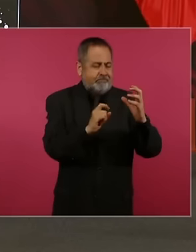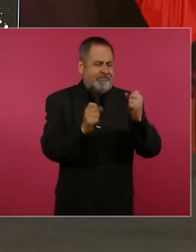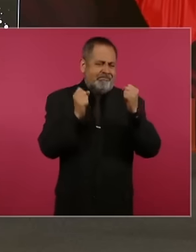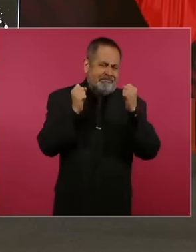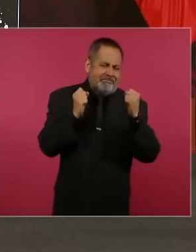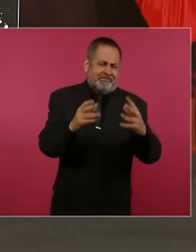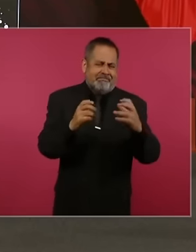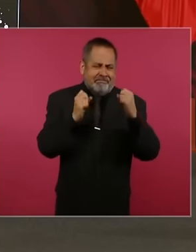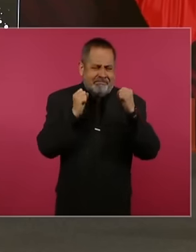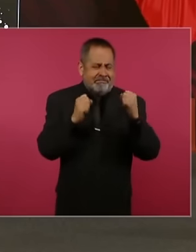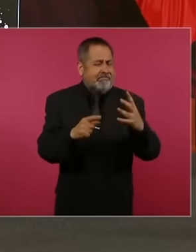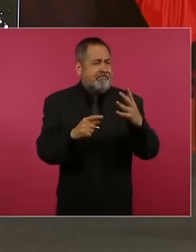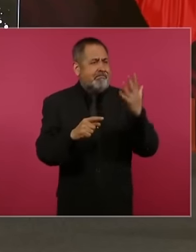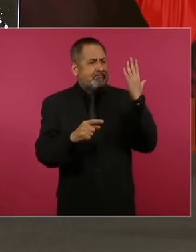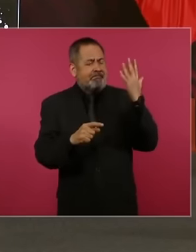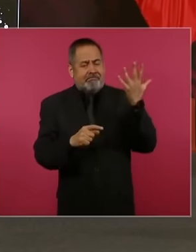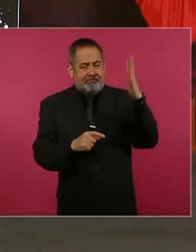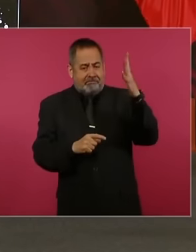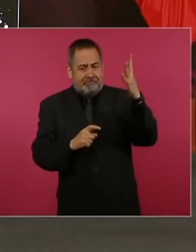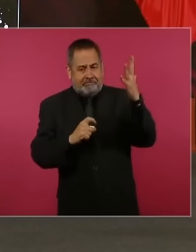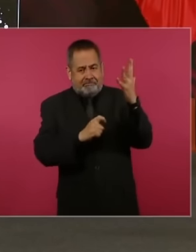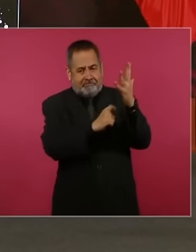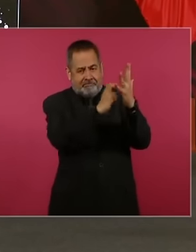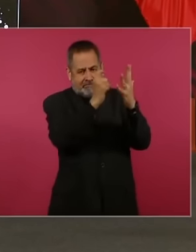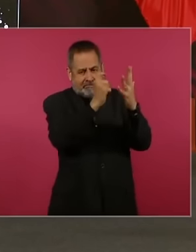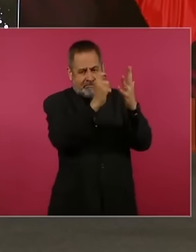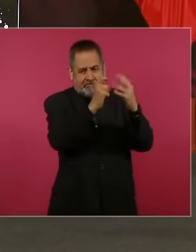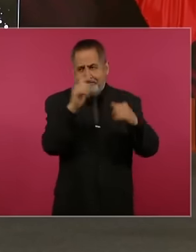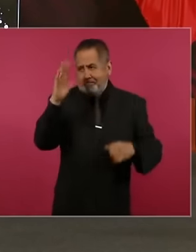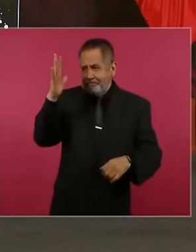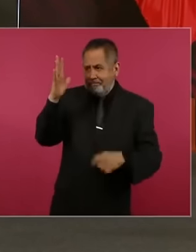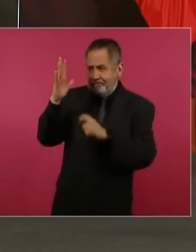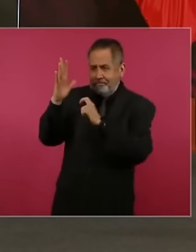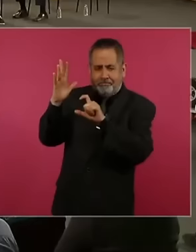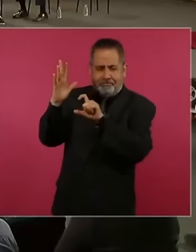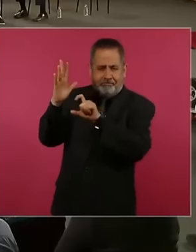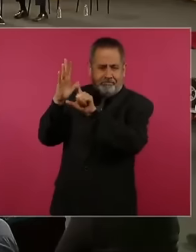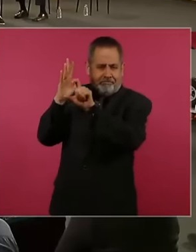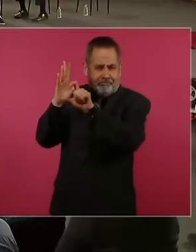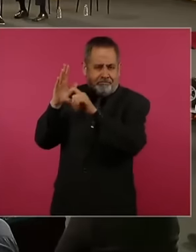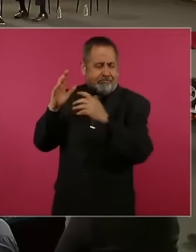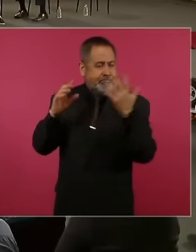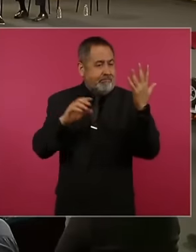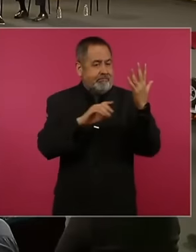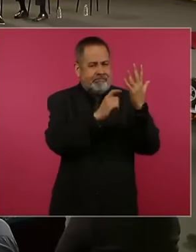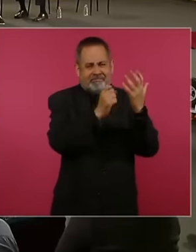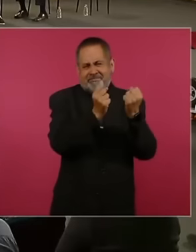will take place in the universe at the same time and one of They the one that follows now yes the last one is